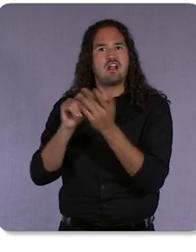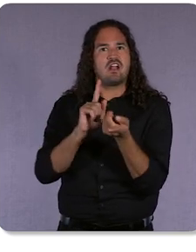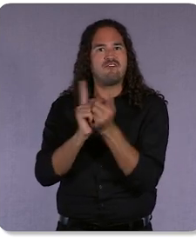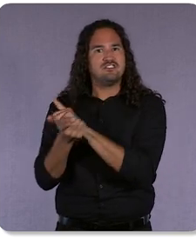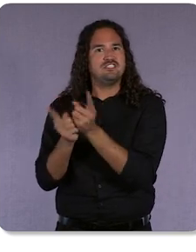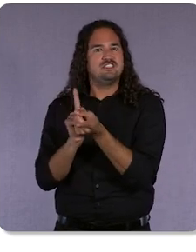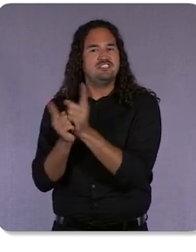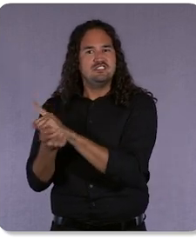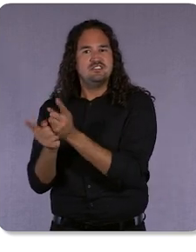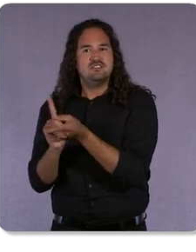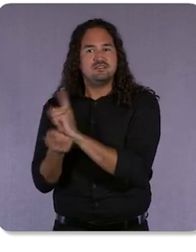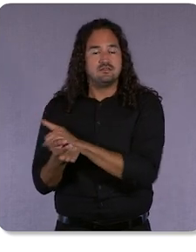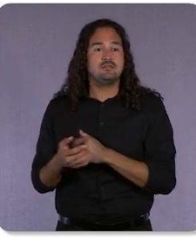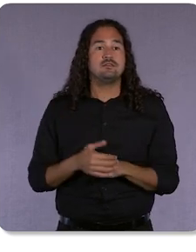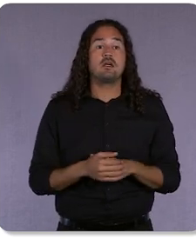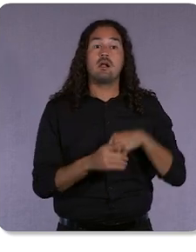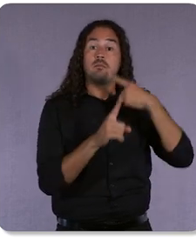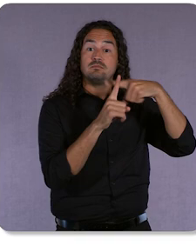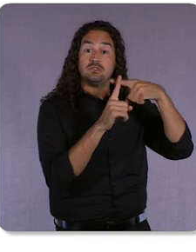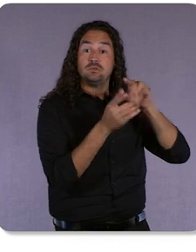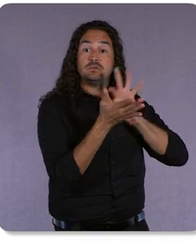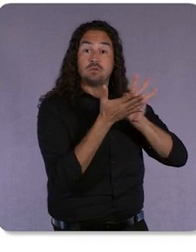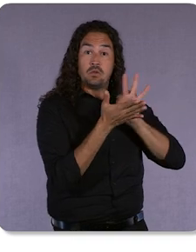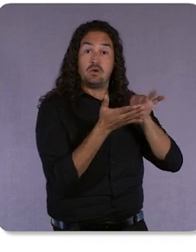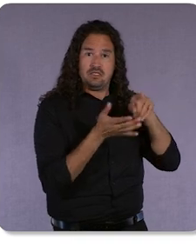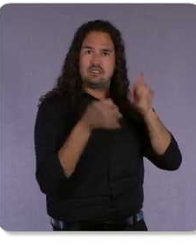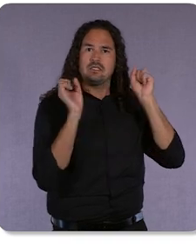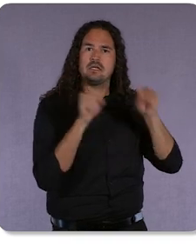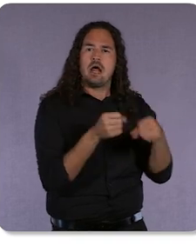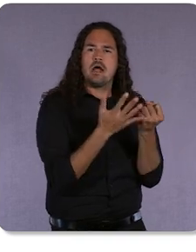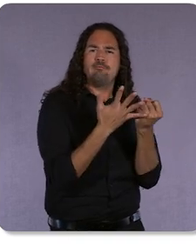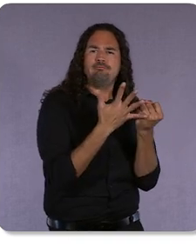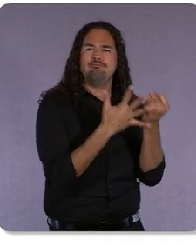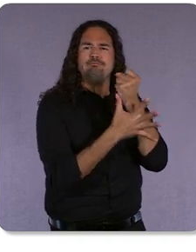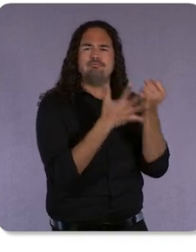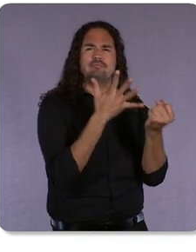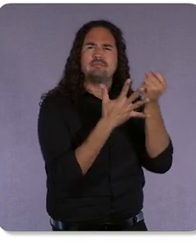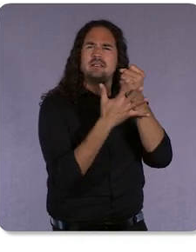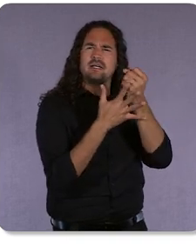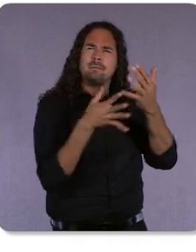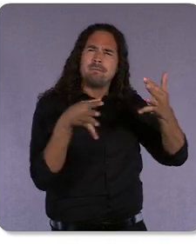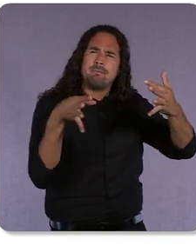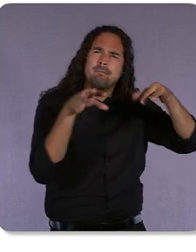Optimization score helps you prioritize the most meaningful changes to make,